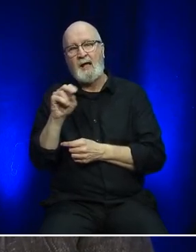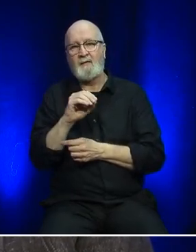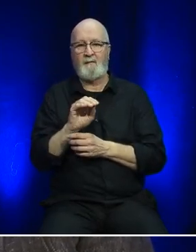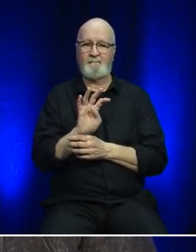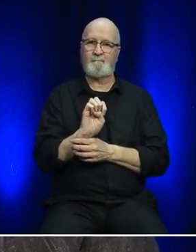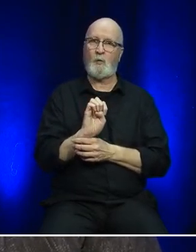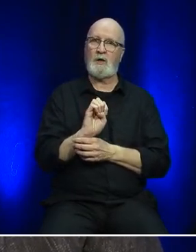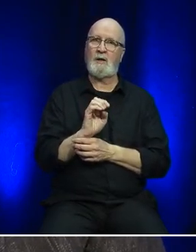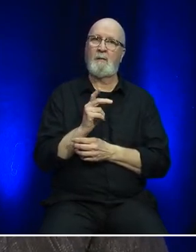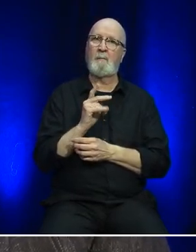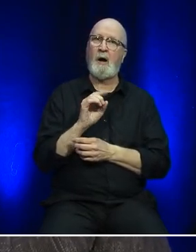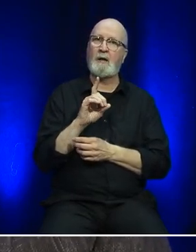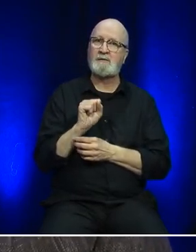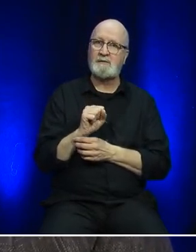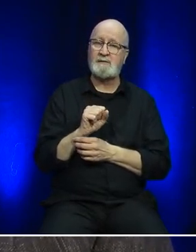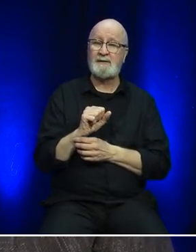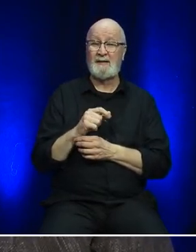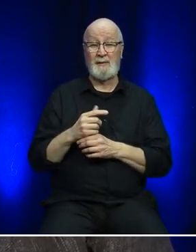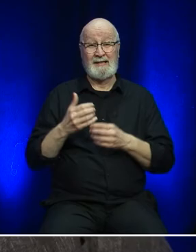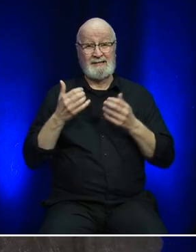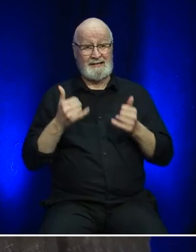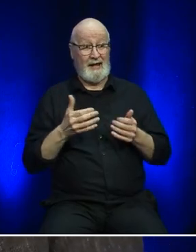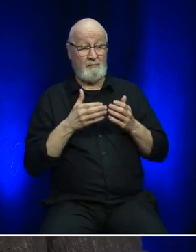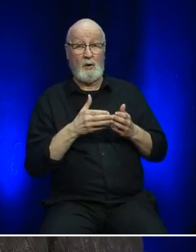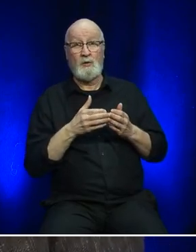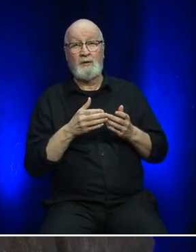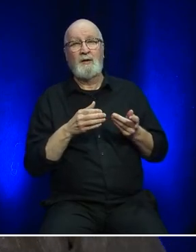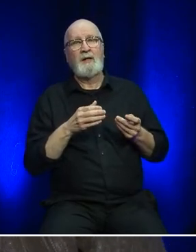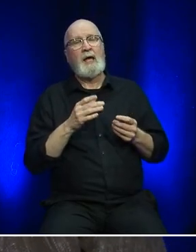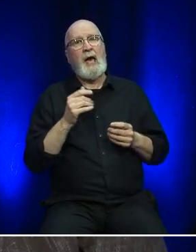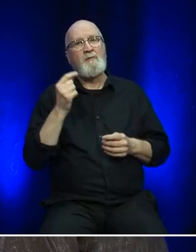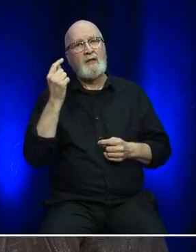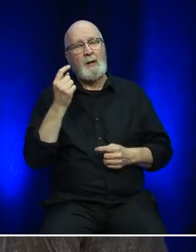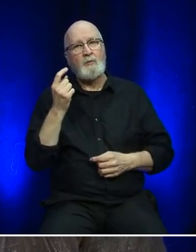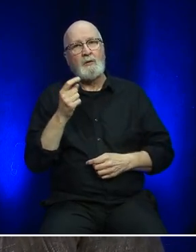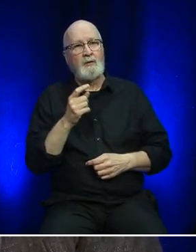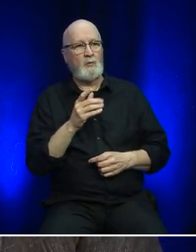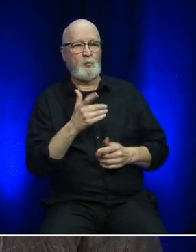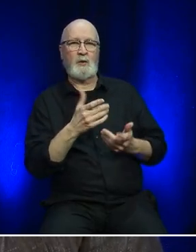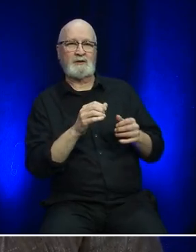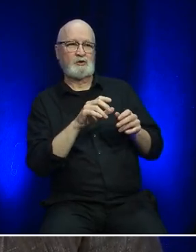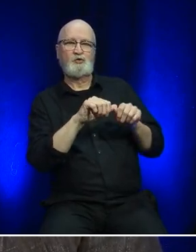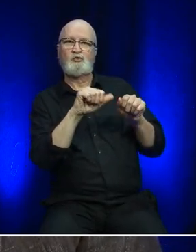So when we look at the current fleet, we have to take into consideration the structure of the ship and a number of